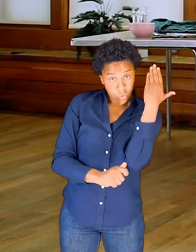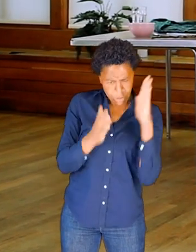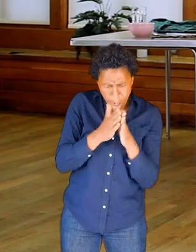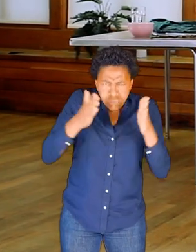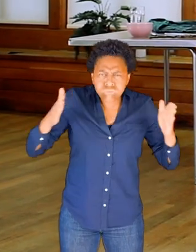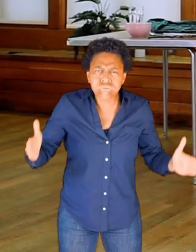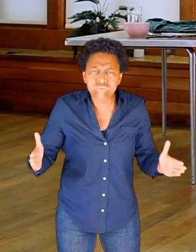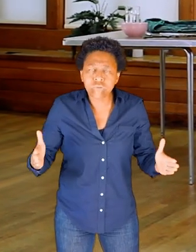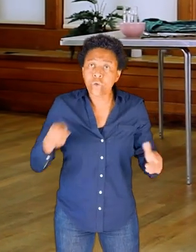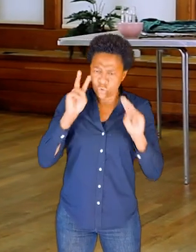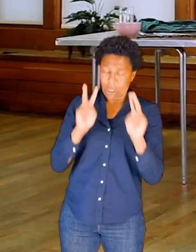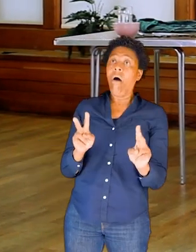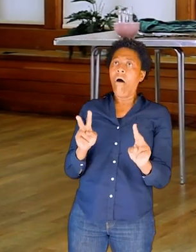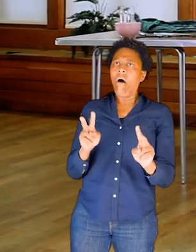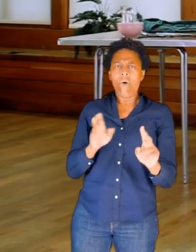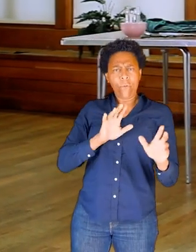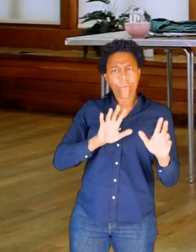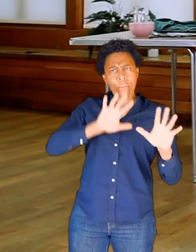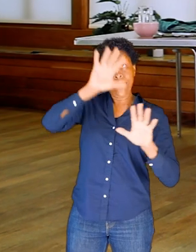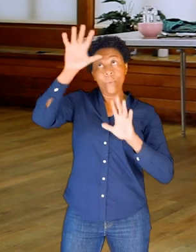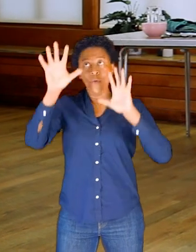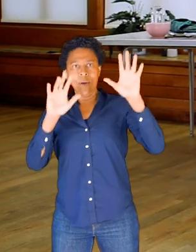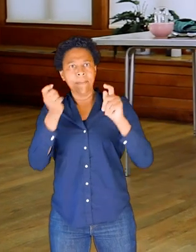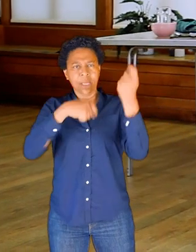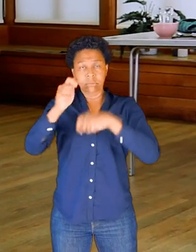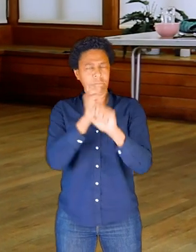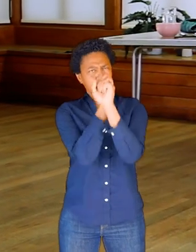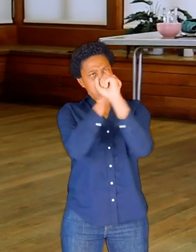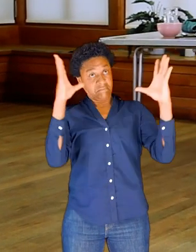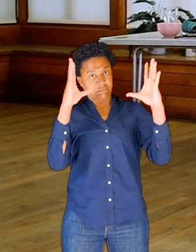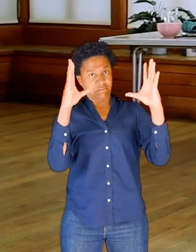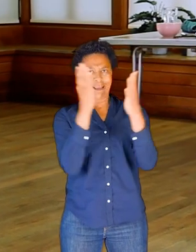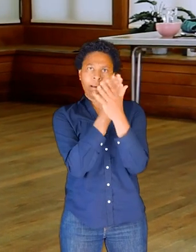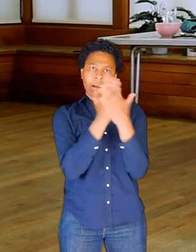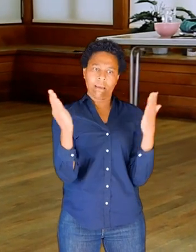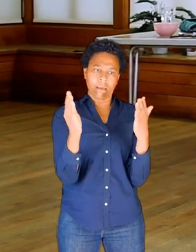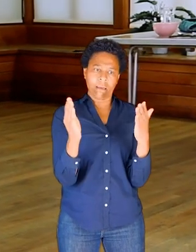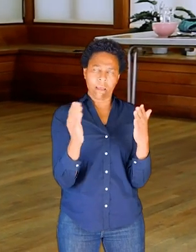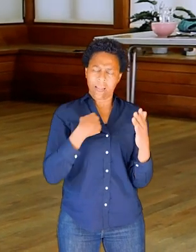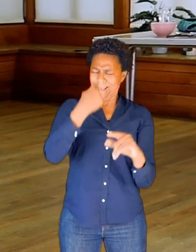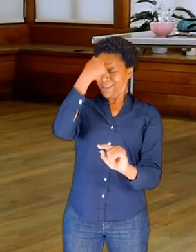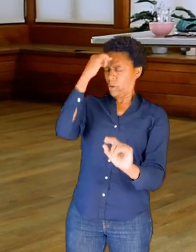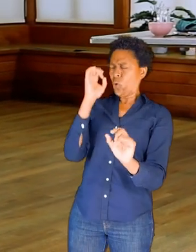gets quite clear and I think about the precision of my moving, just like